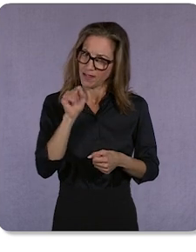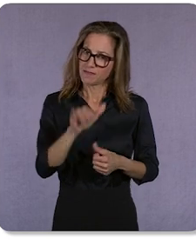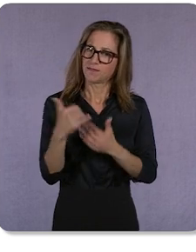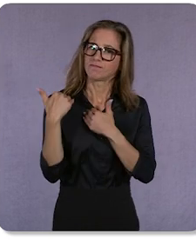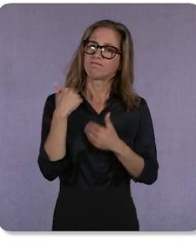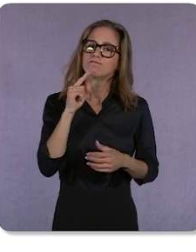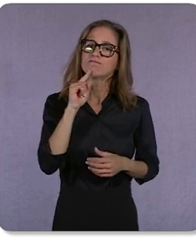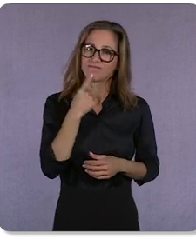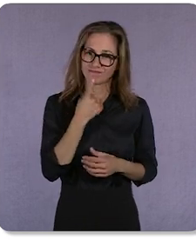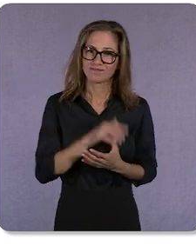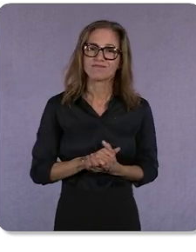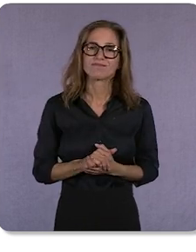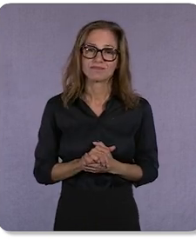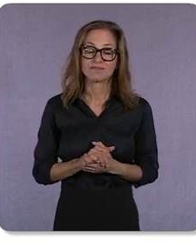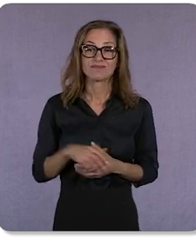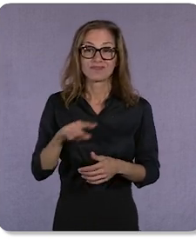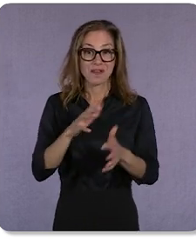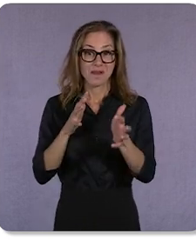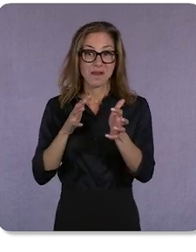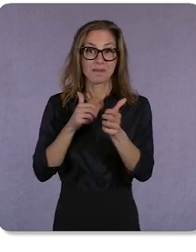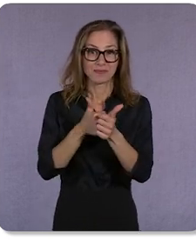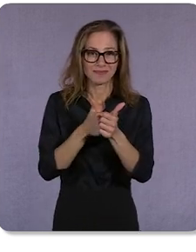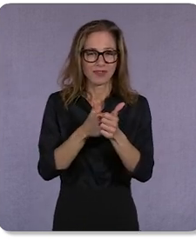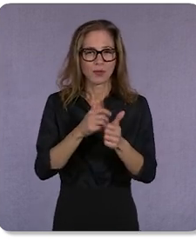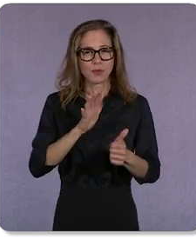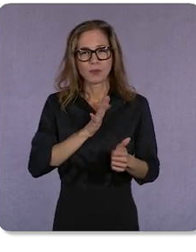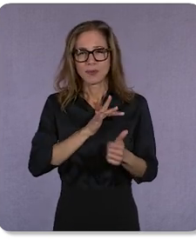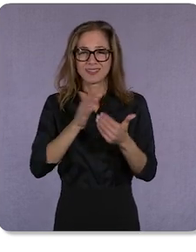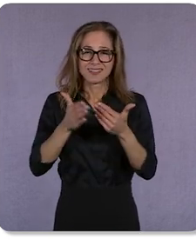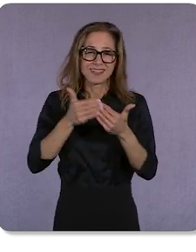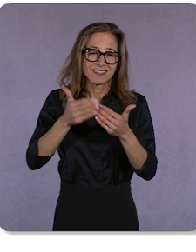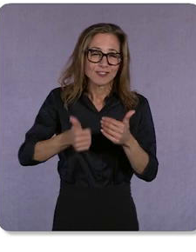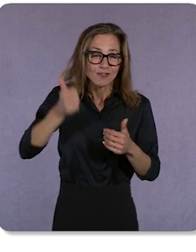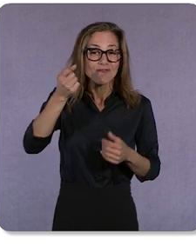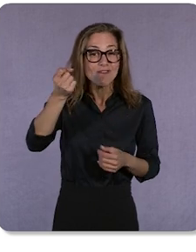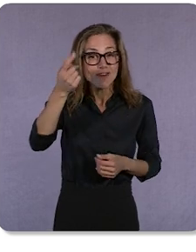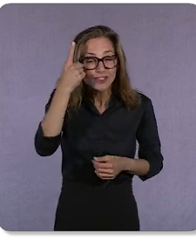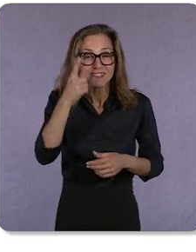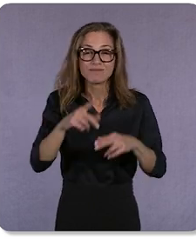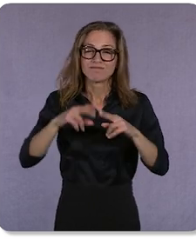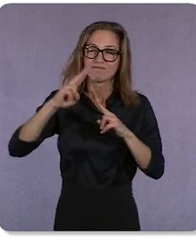These updates make it even easier to understand, optimize, and measure the results that you’re